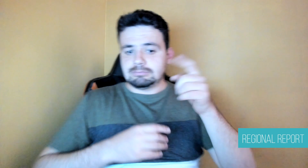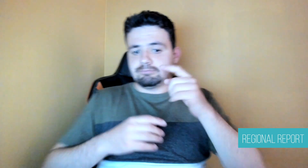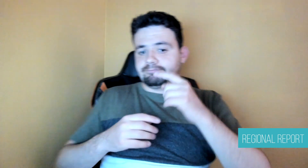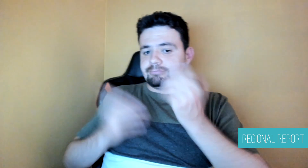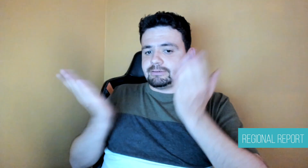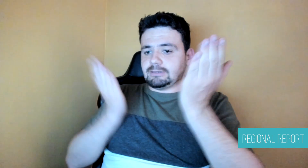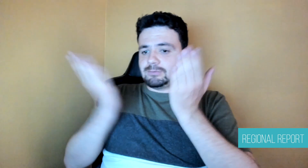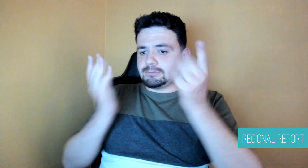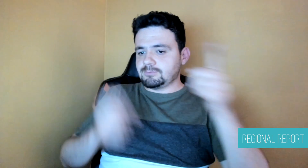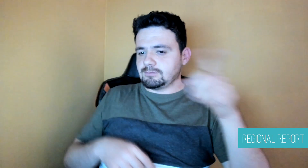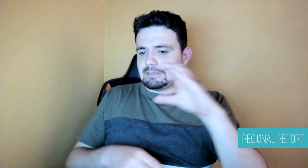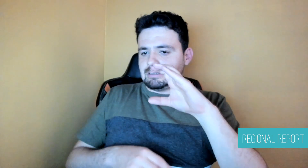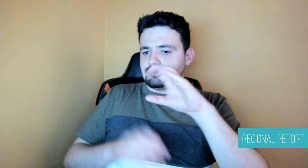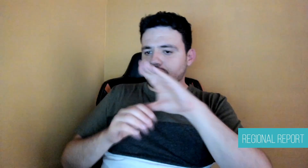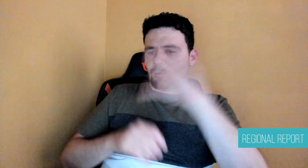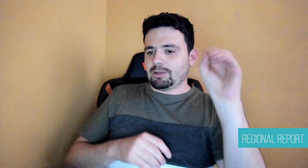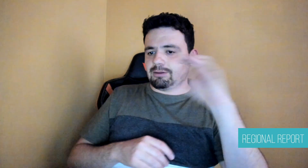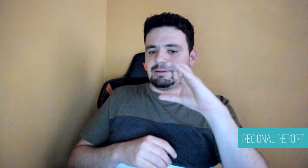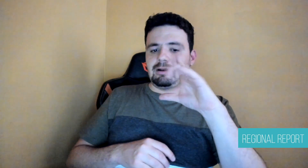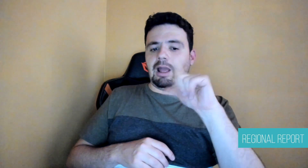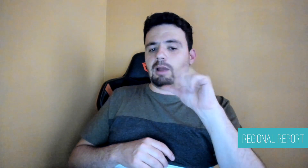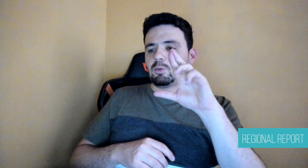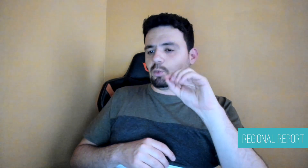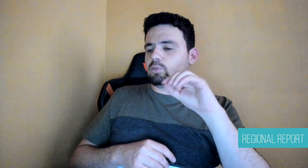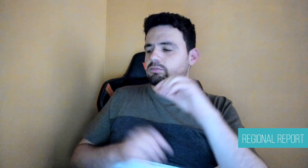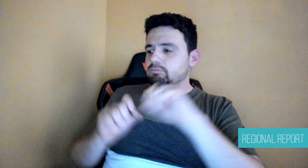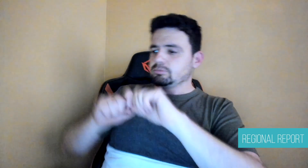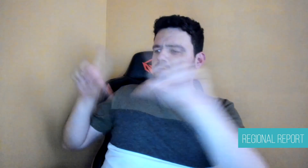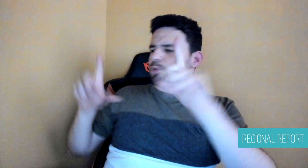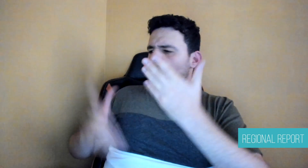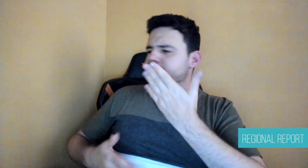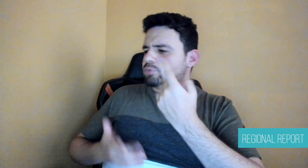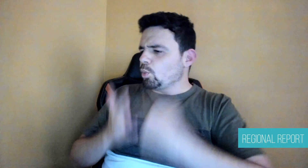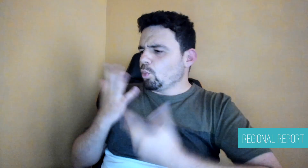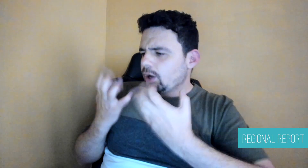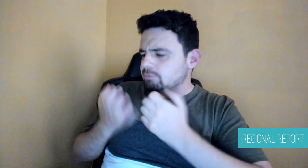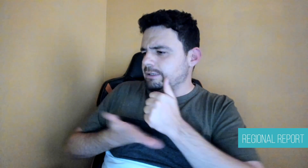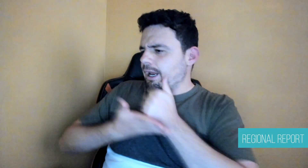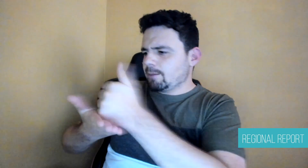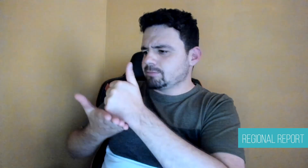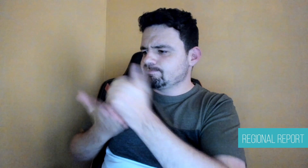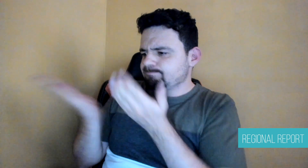to have an Internet connection and enable the camera